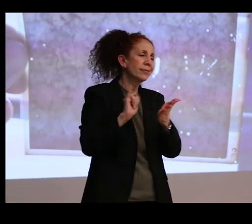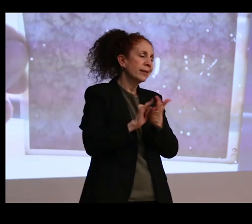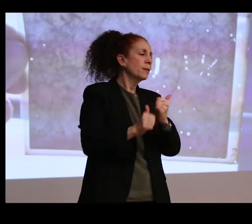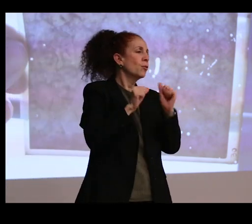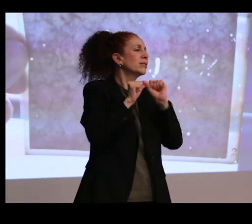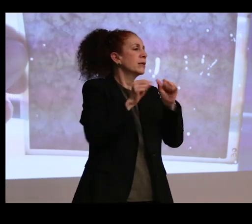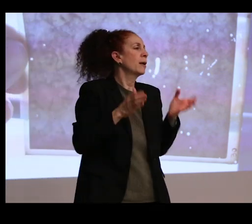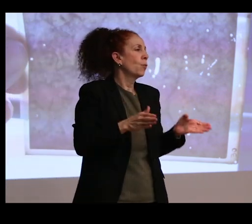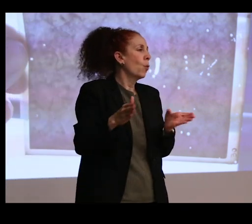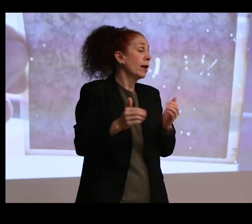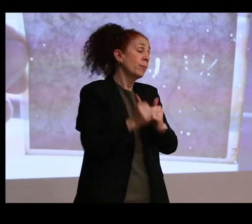the most meaningful way.